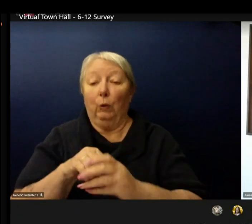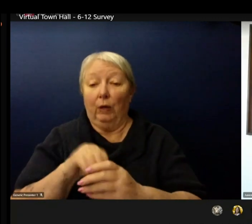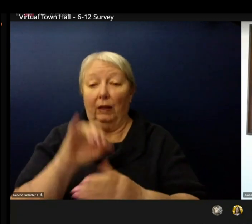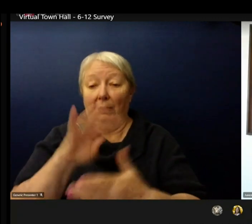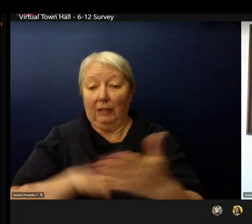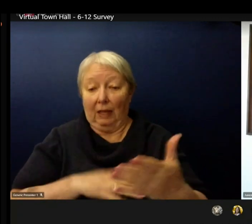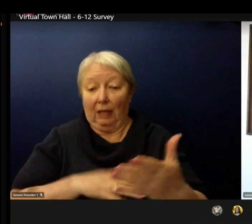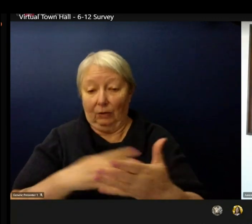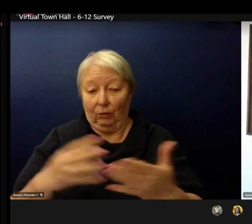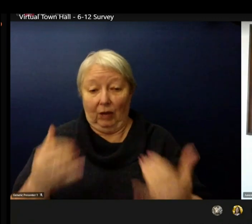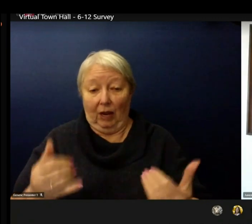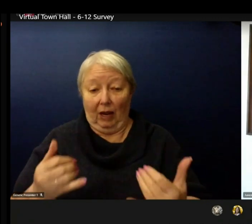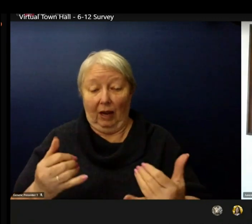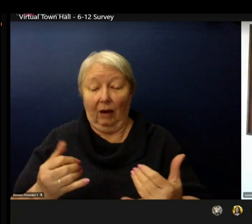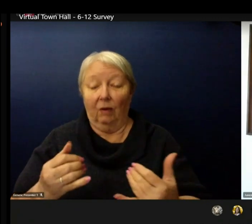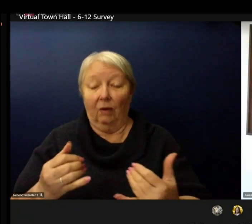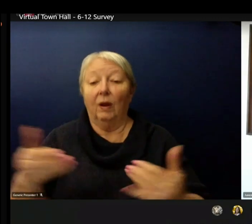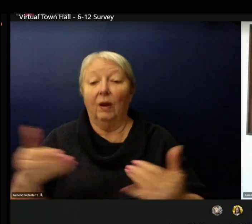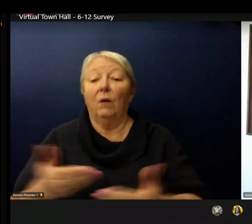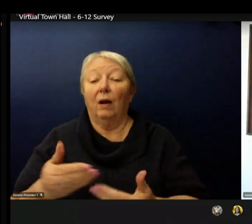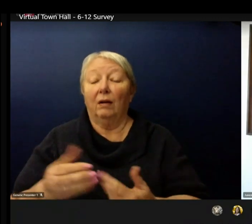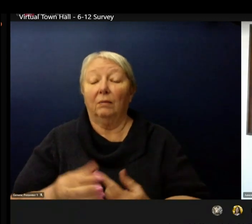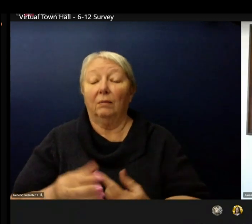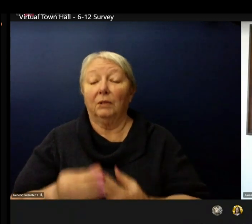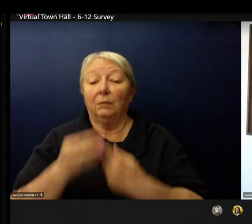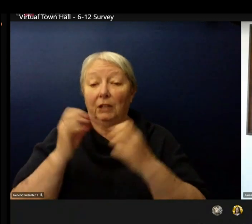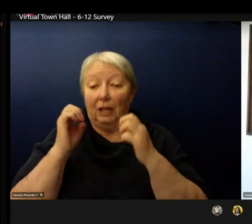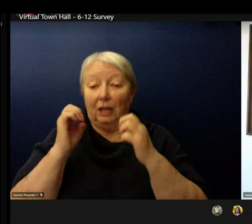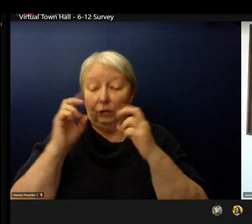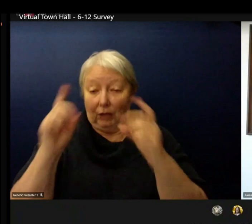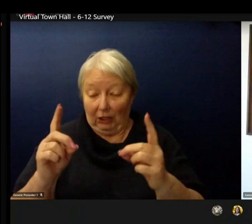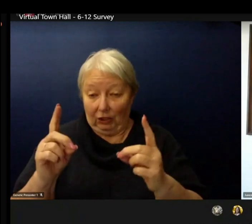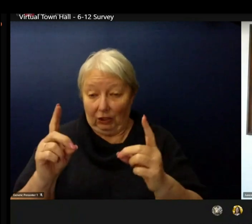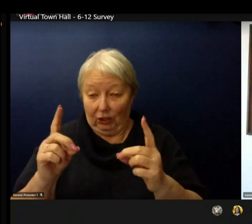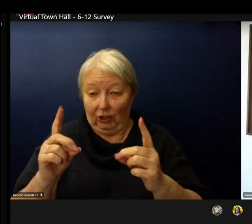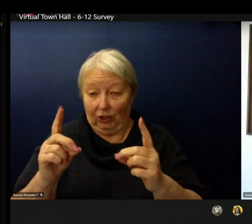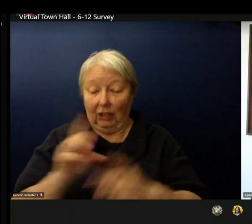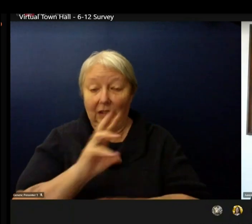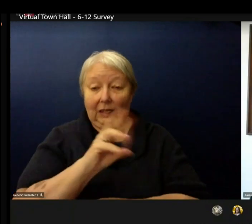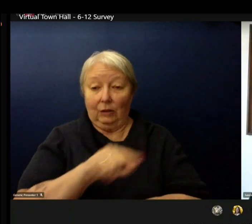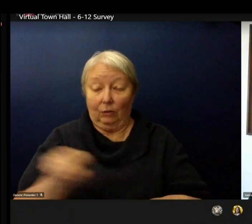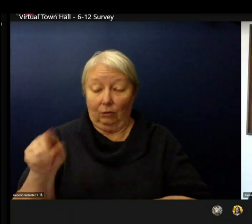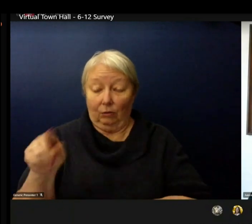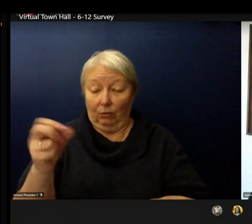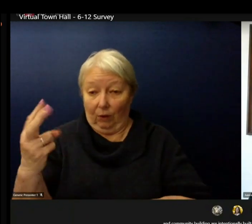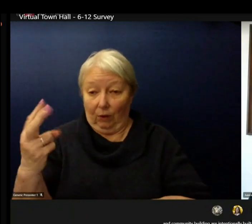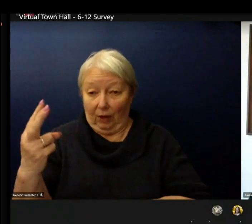education intensive service pathway students and our kindergarten-5th grade students.